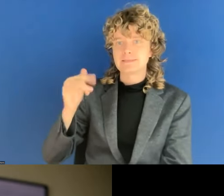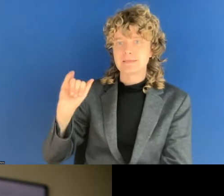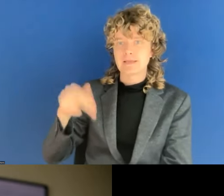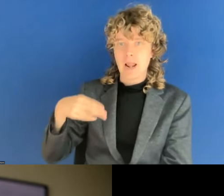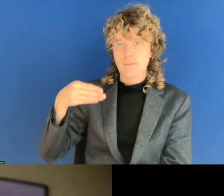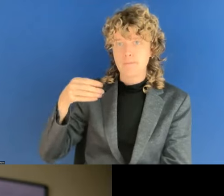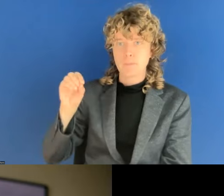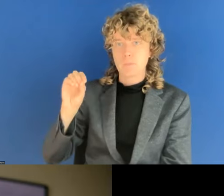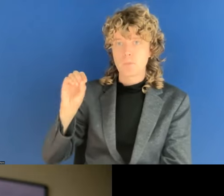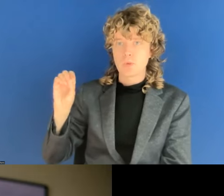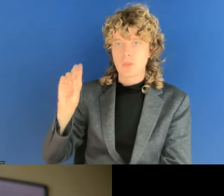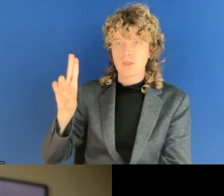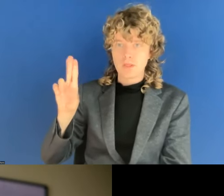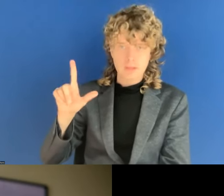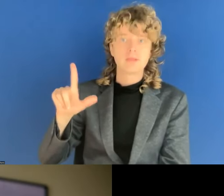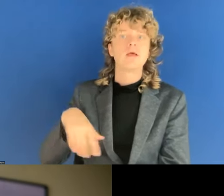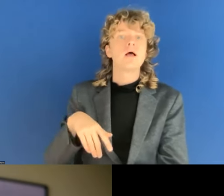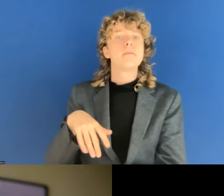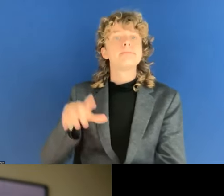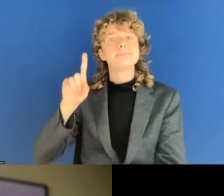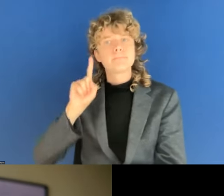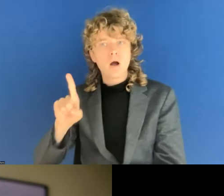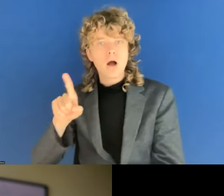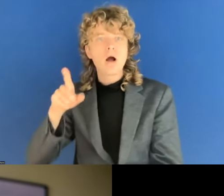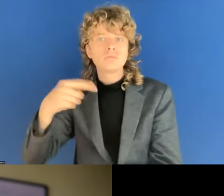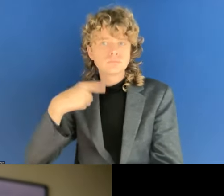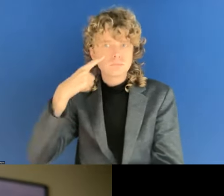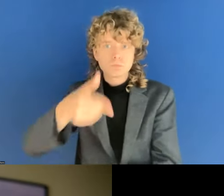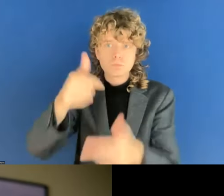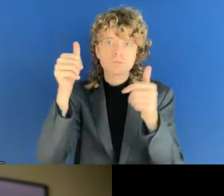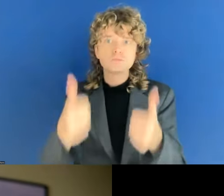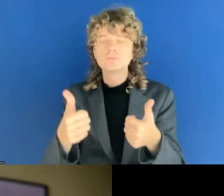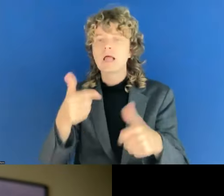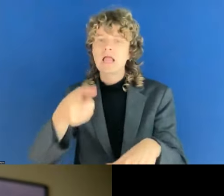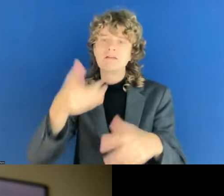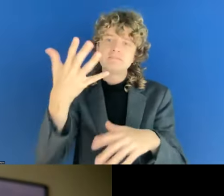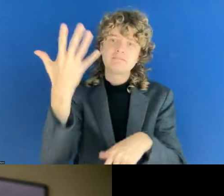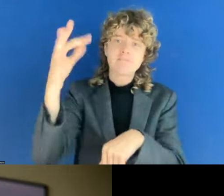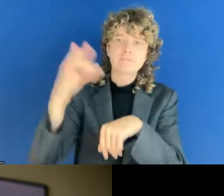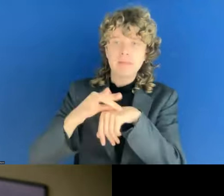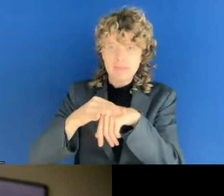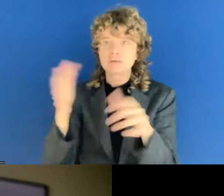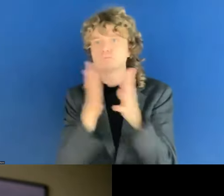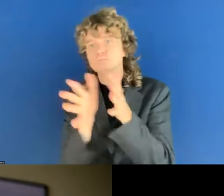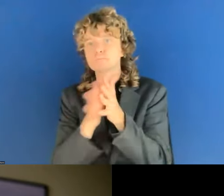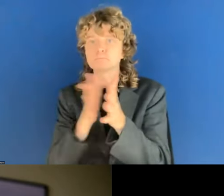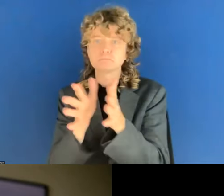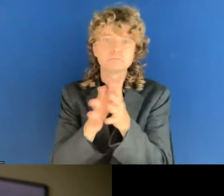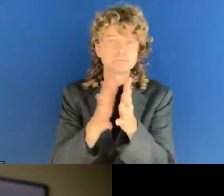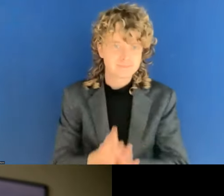able to speak in your five minutes on your own. So you don't share it with anyone. So you have more. Yes, I was afraid.